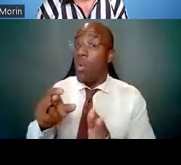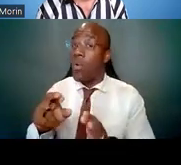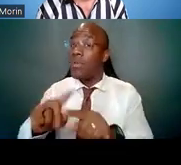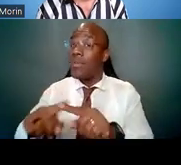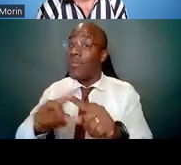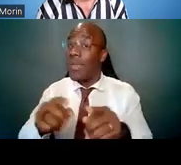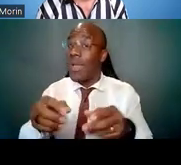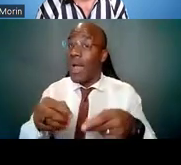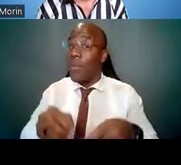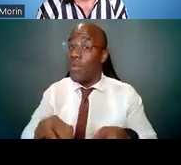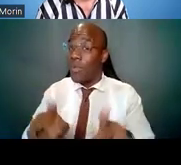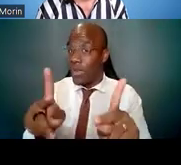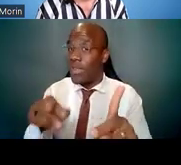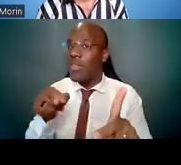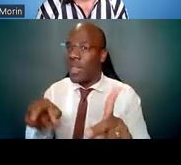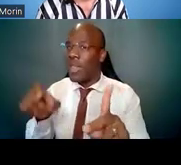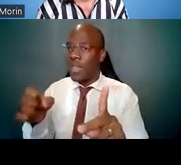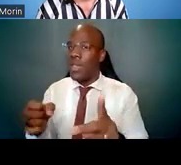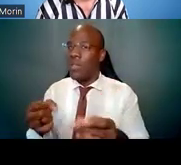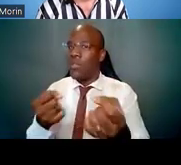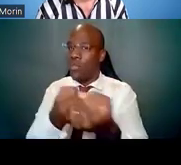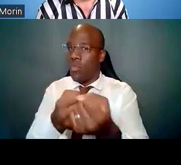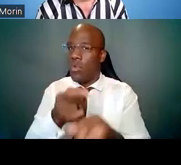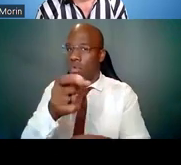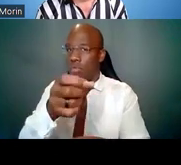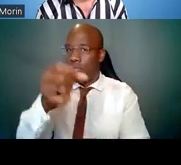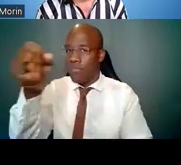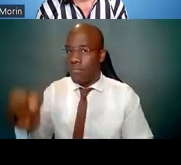Now Lynn, do you have something to add more concerning mentoring contracts?